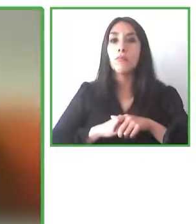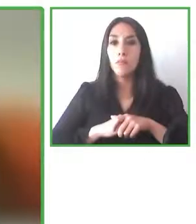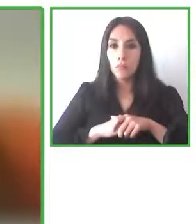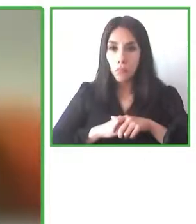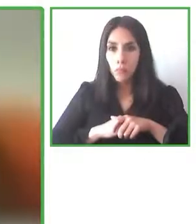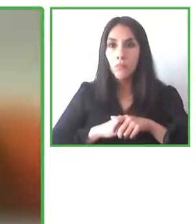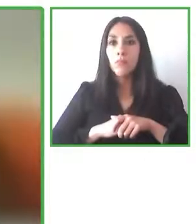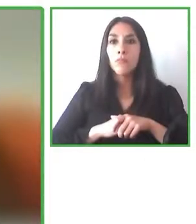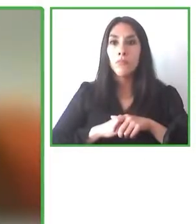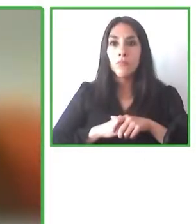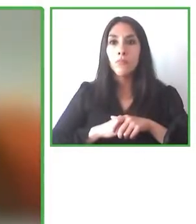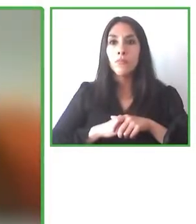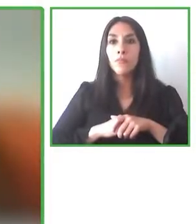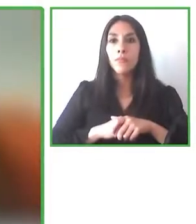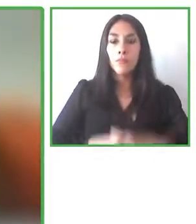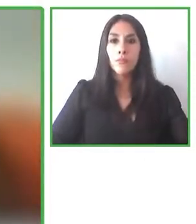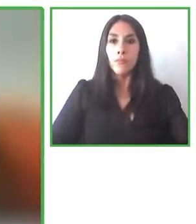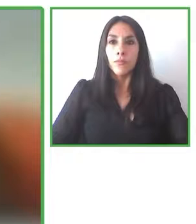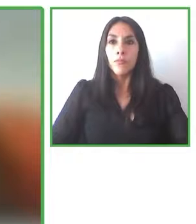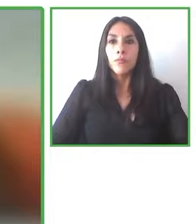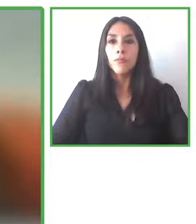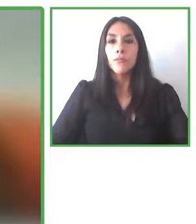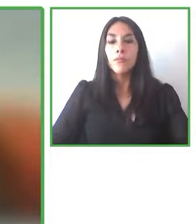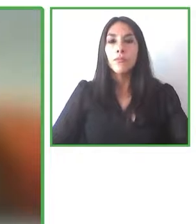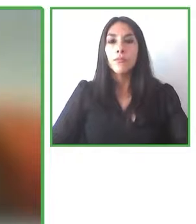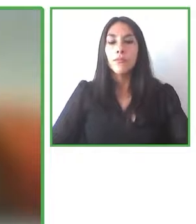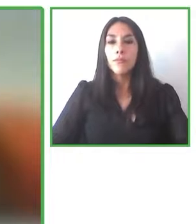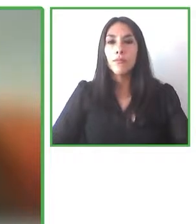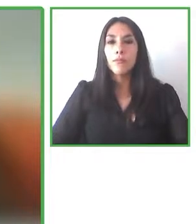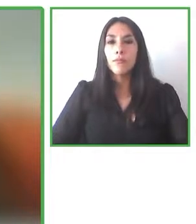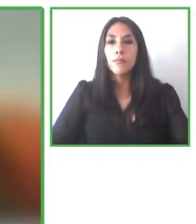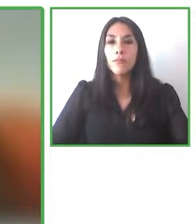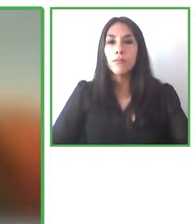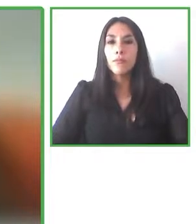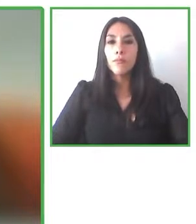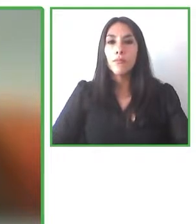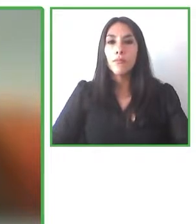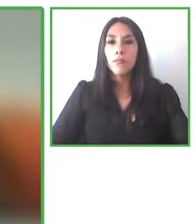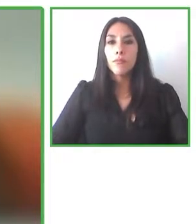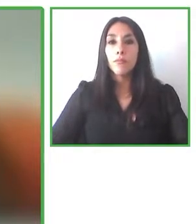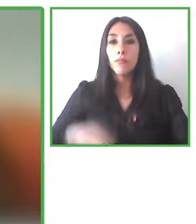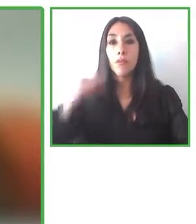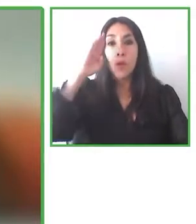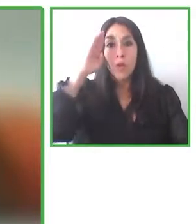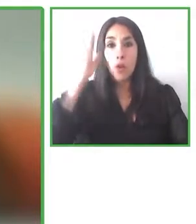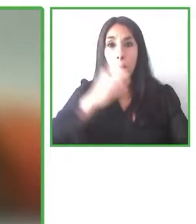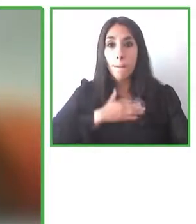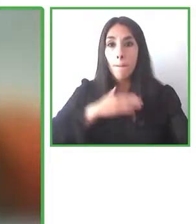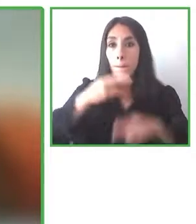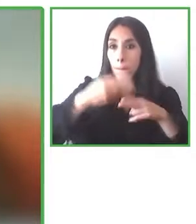Hi, my name is Alexander I’m one of the founders of SubReader which is a Danish start-up